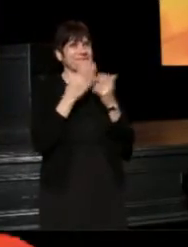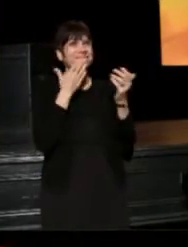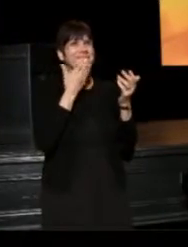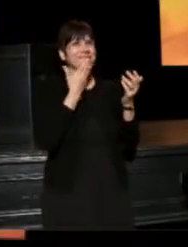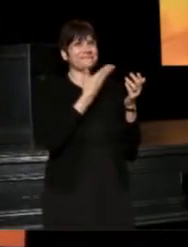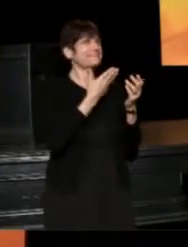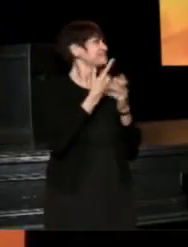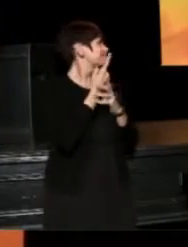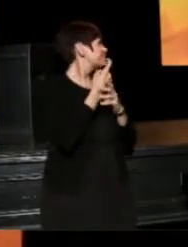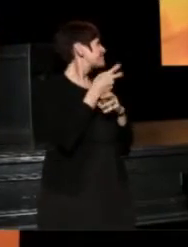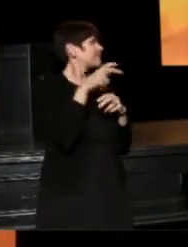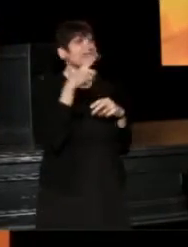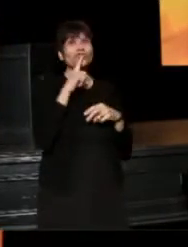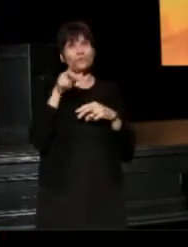Set our stage, please.